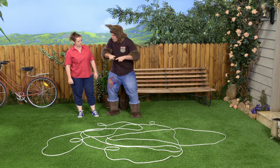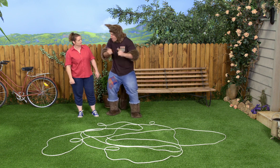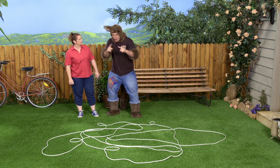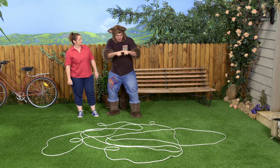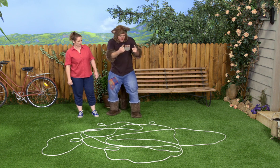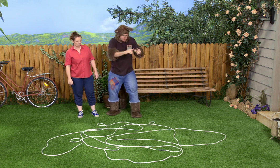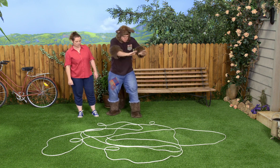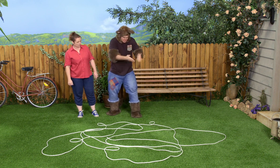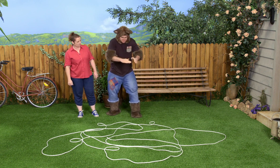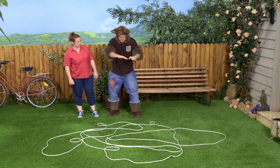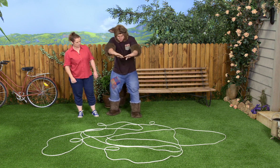And they looked so good!